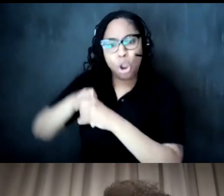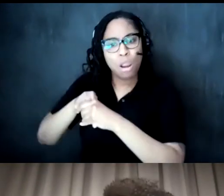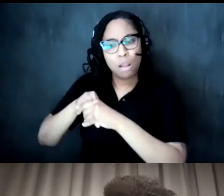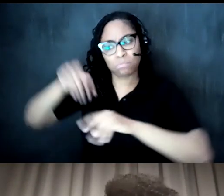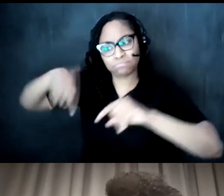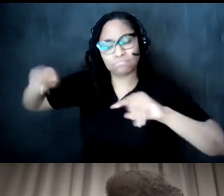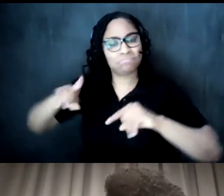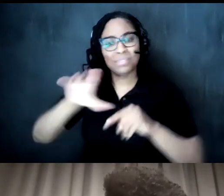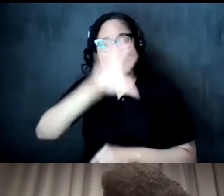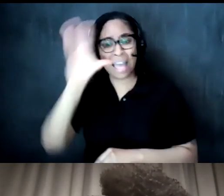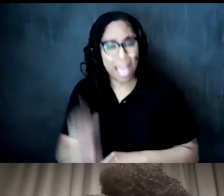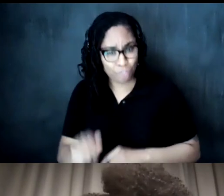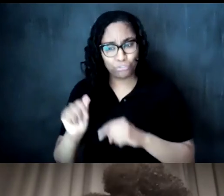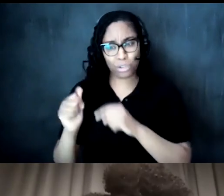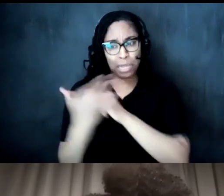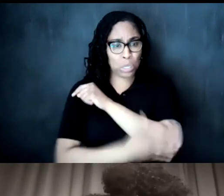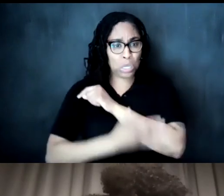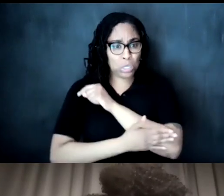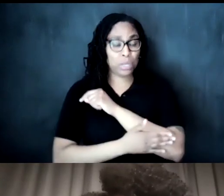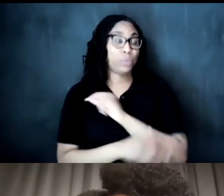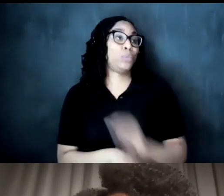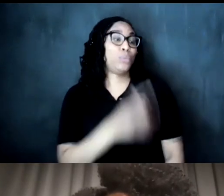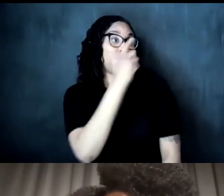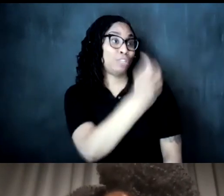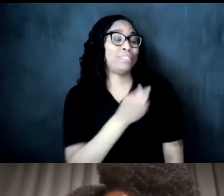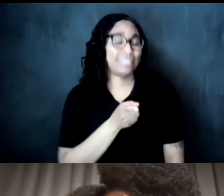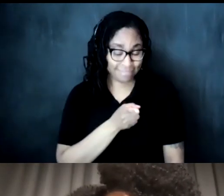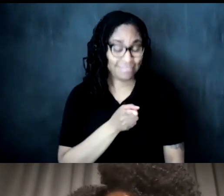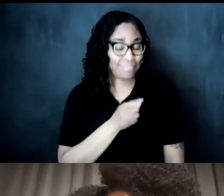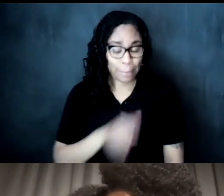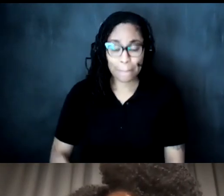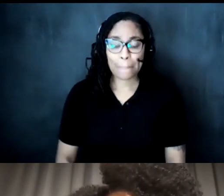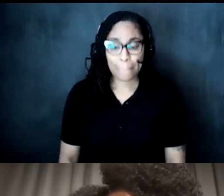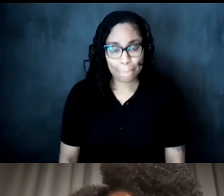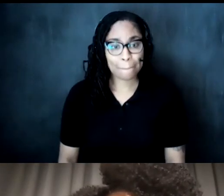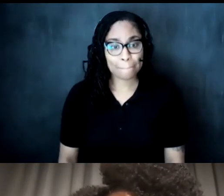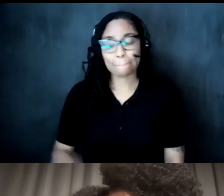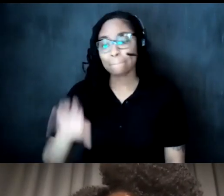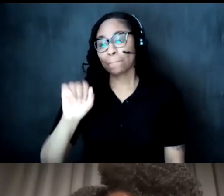um that's inch so so i do know that in sudan they they do have tea carts